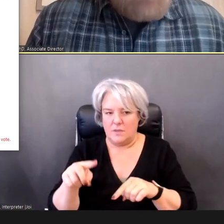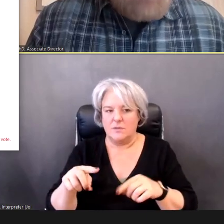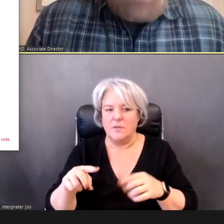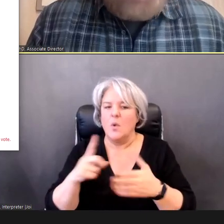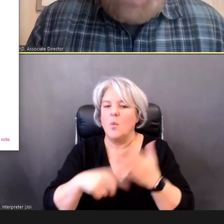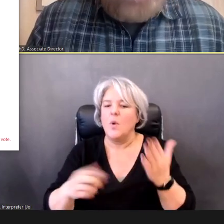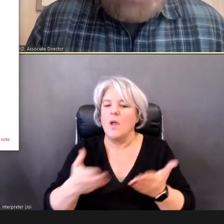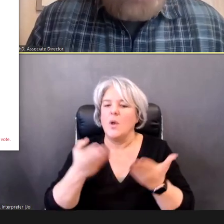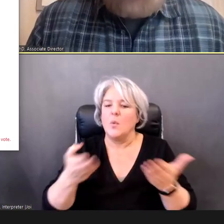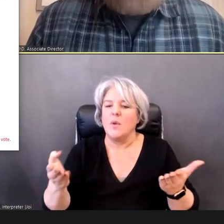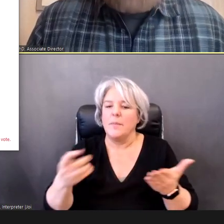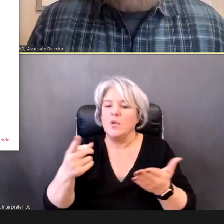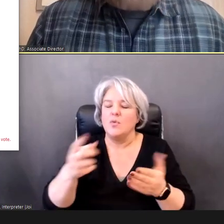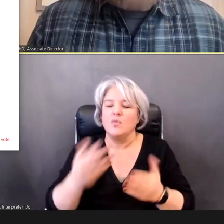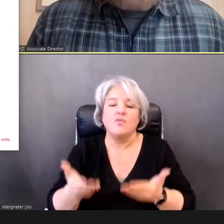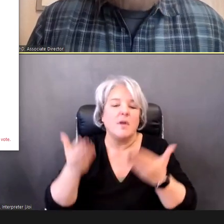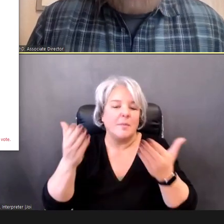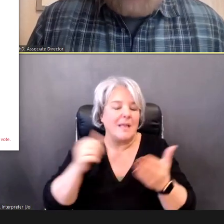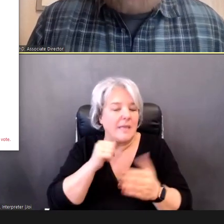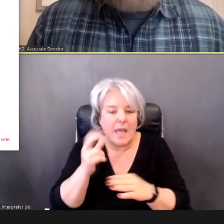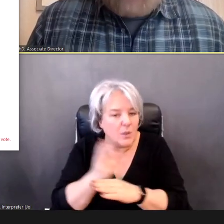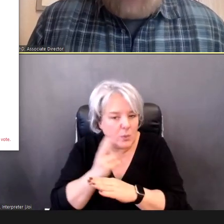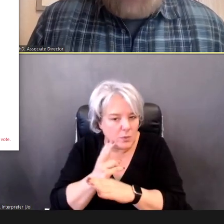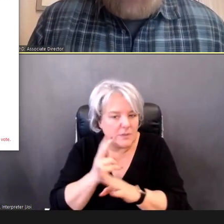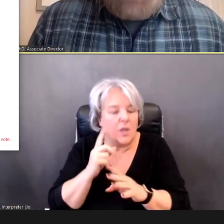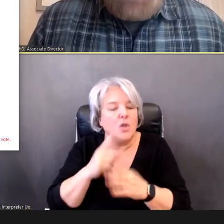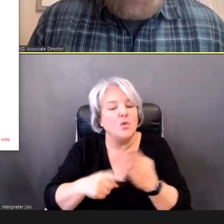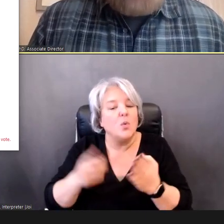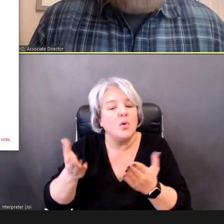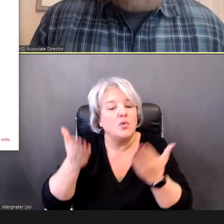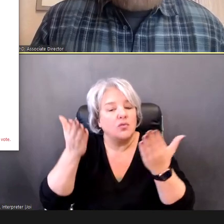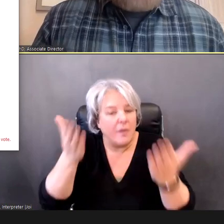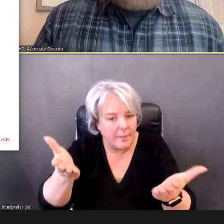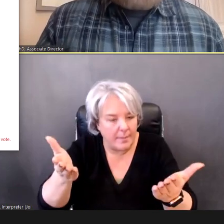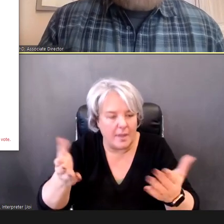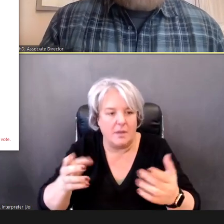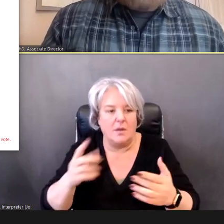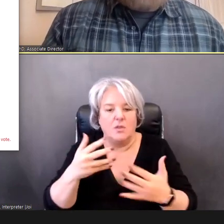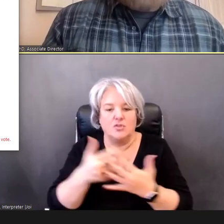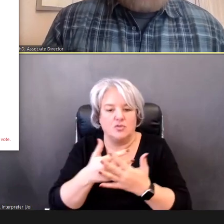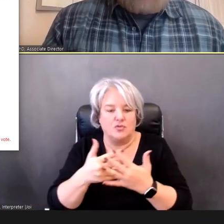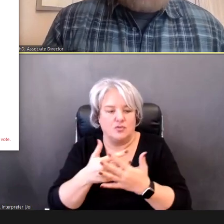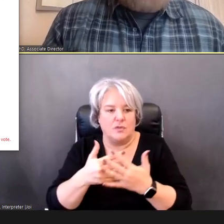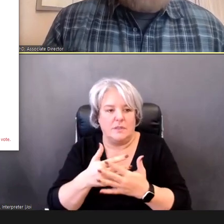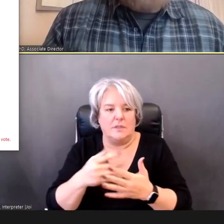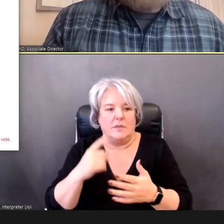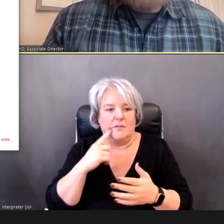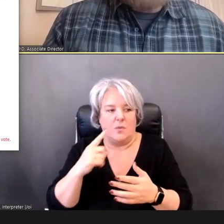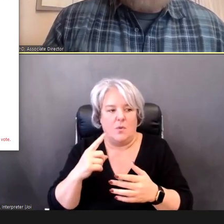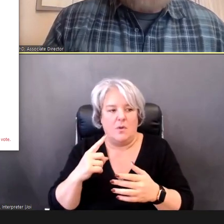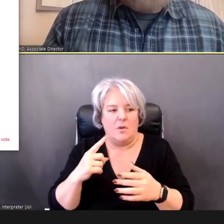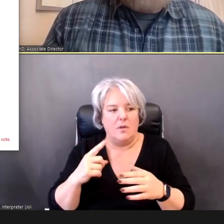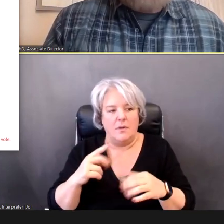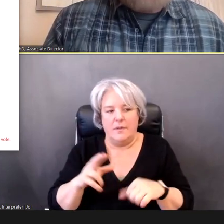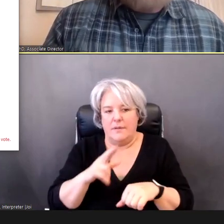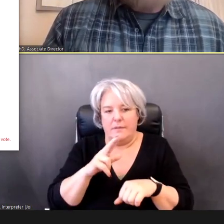but that you would recommend for screening in a natural environment, that is moderately-noisy.